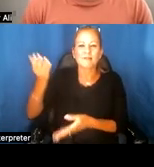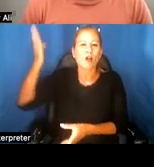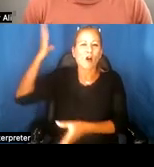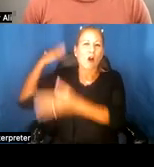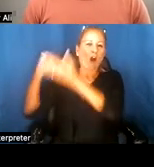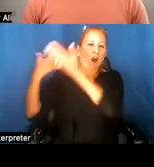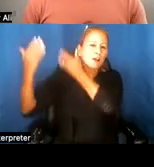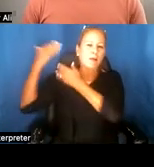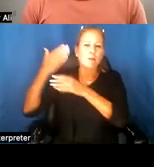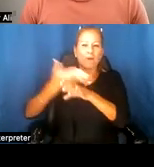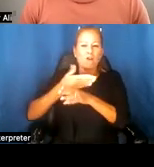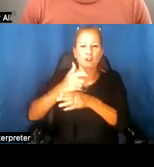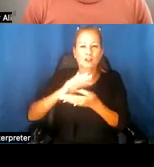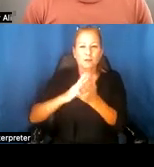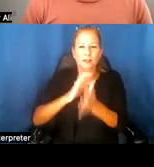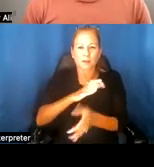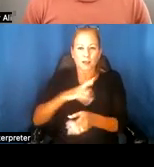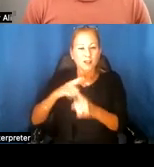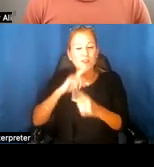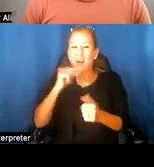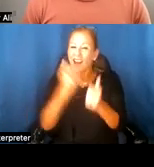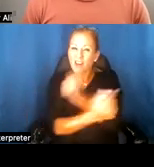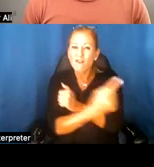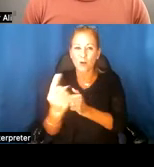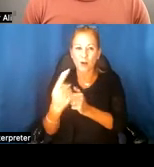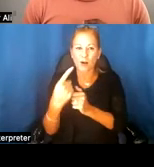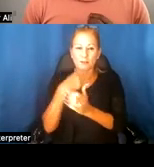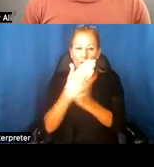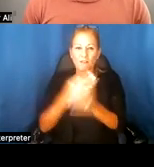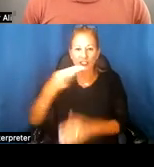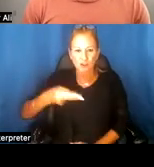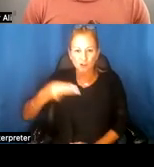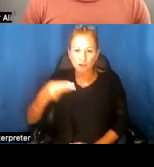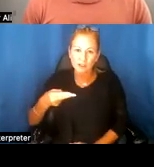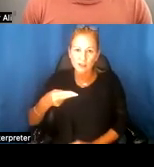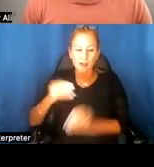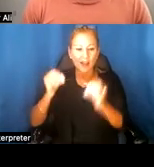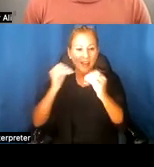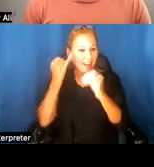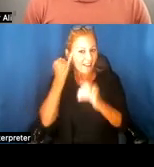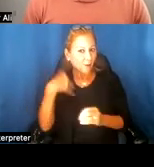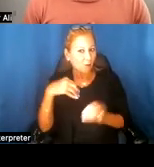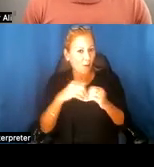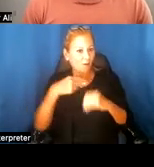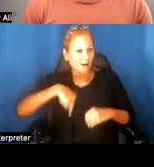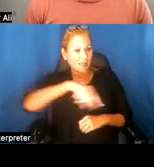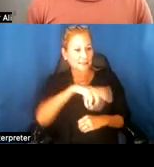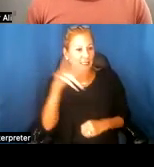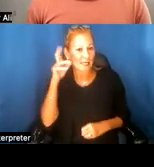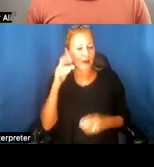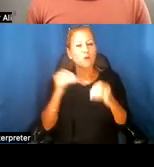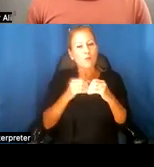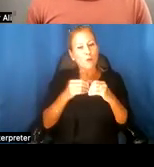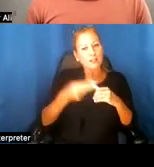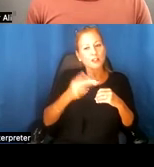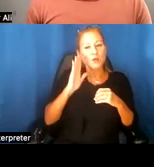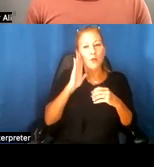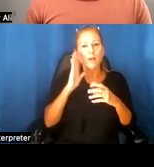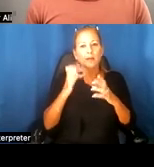that everyone makes history. And if more of us listen, more of that history will be acknowledged.